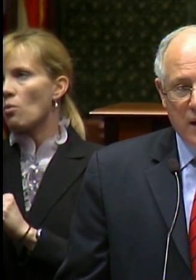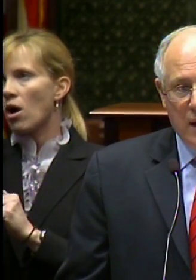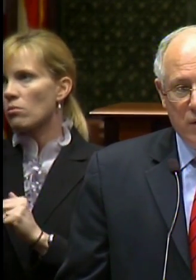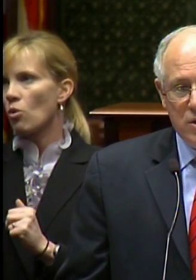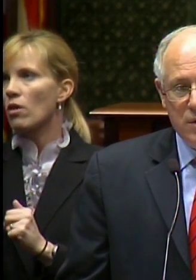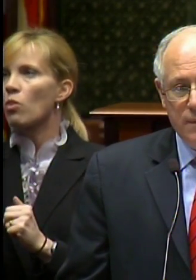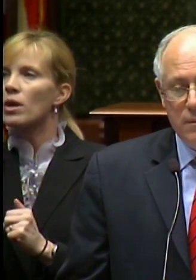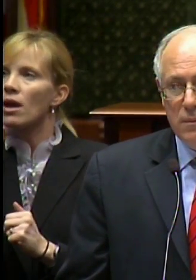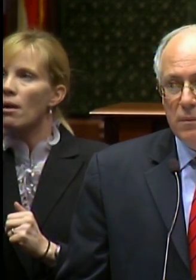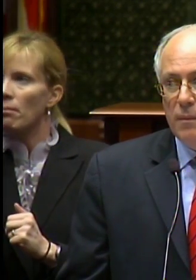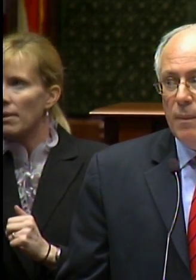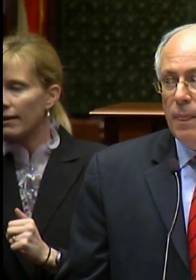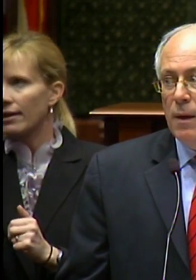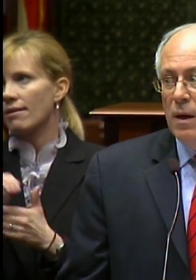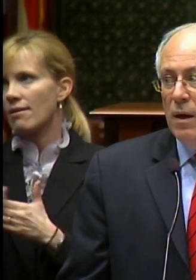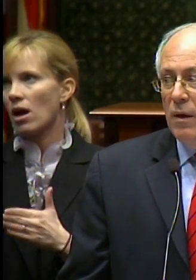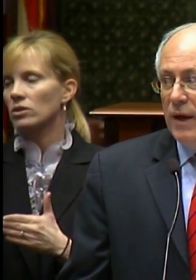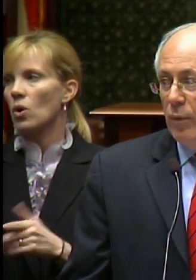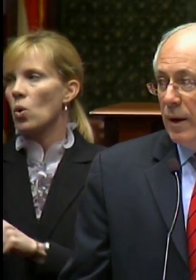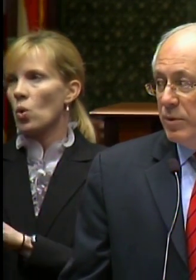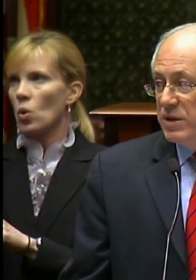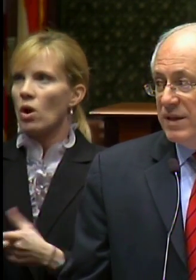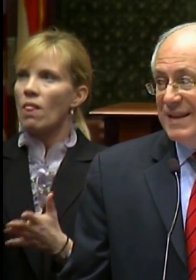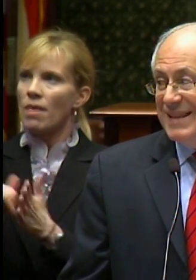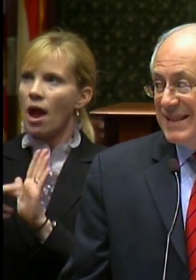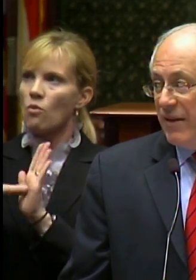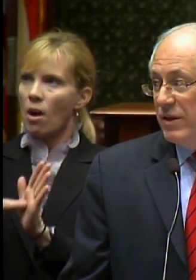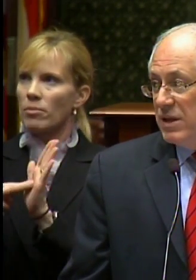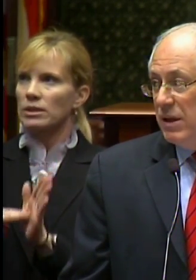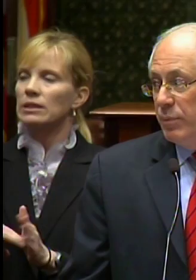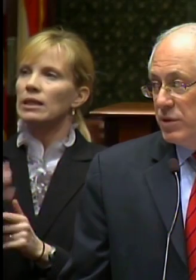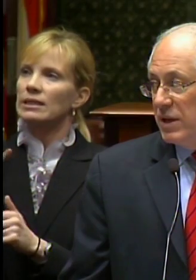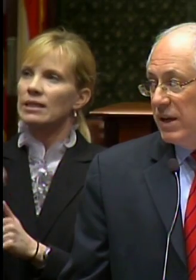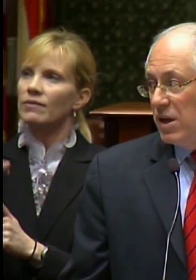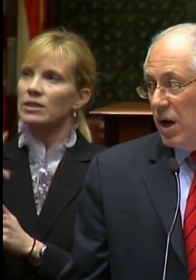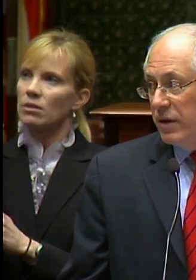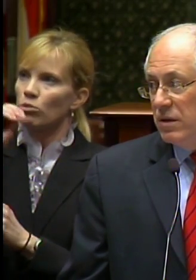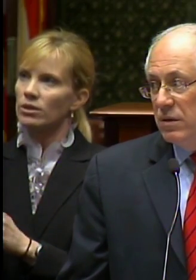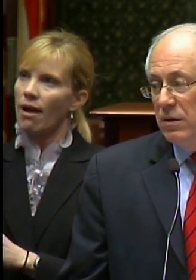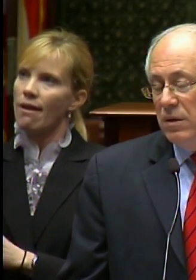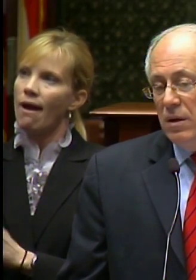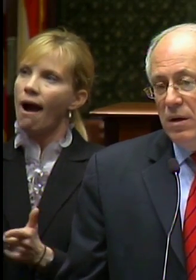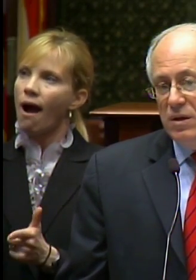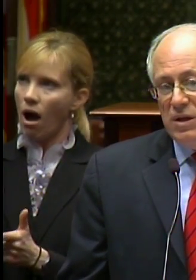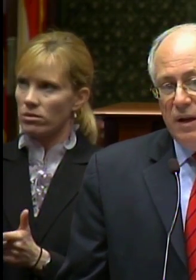dollars. That represents a 17 percent cut in state